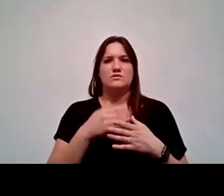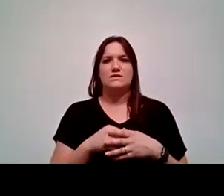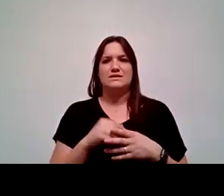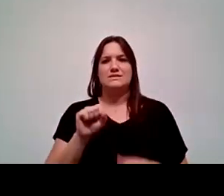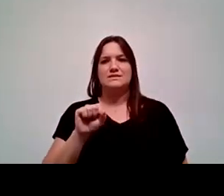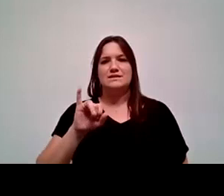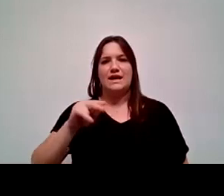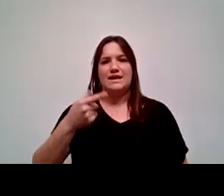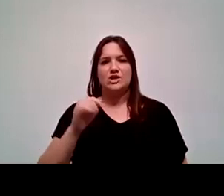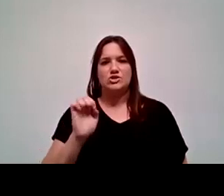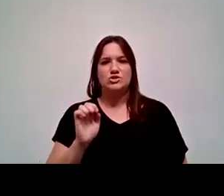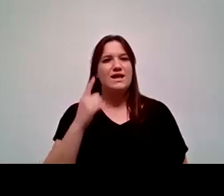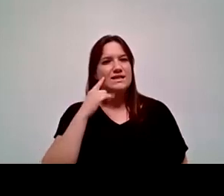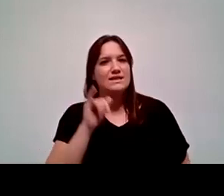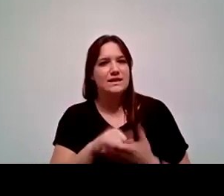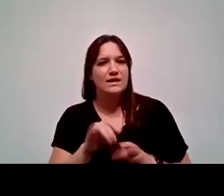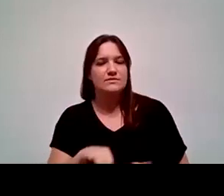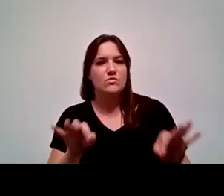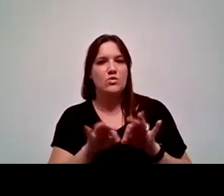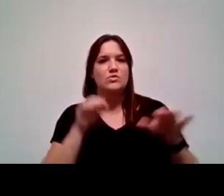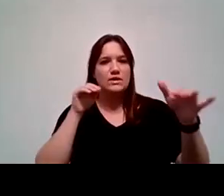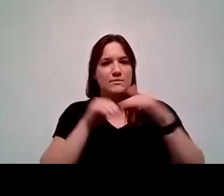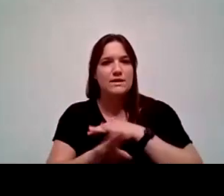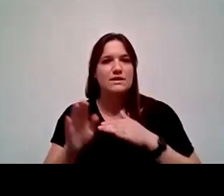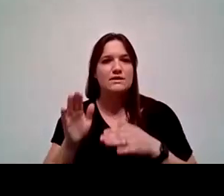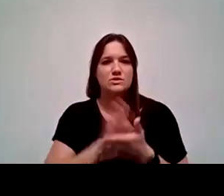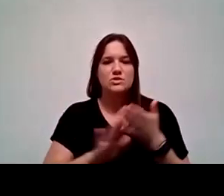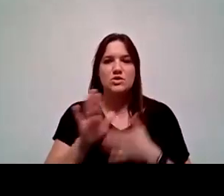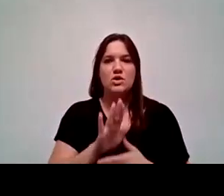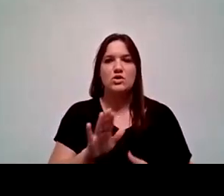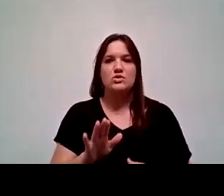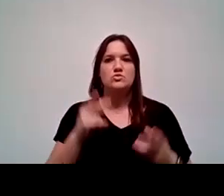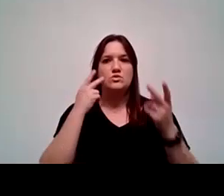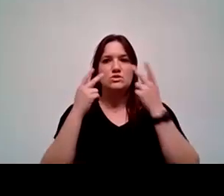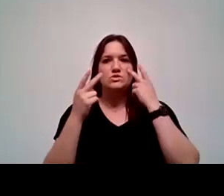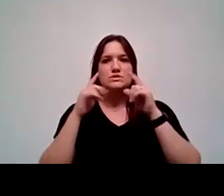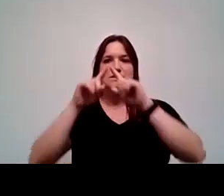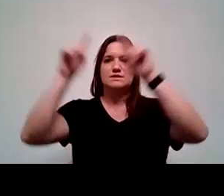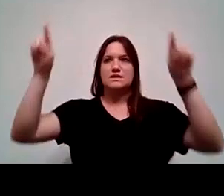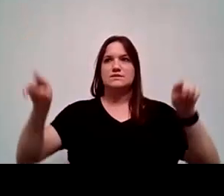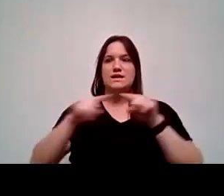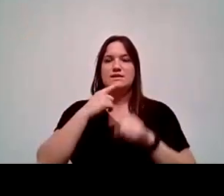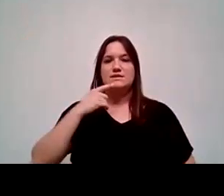I think that matters as you come in to Madera Community College the sign you see says welcome to Madera Community College.